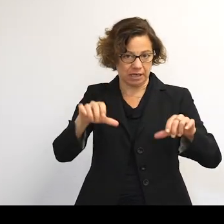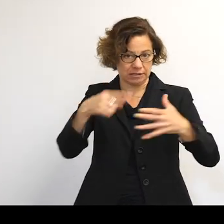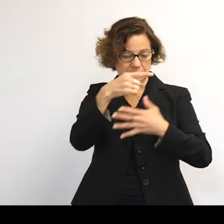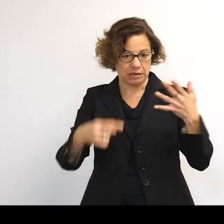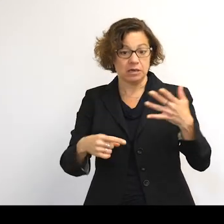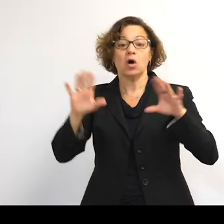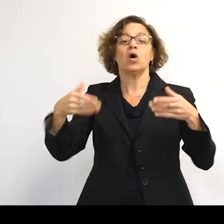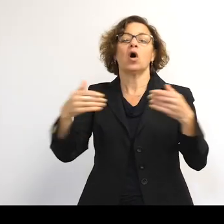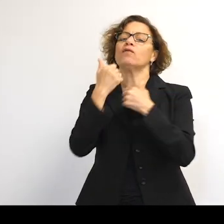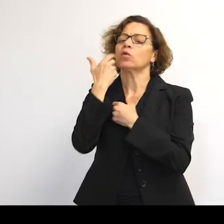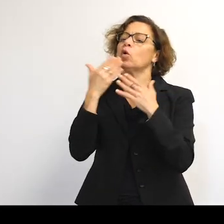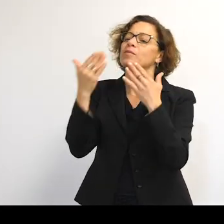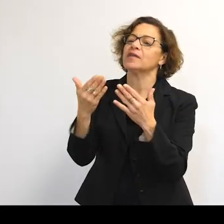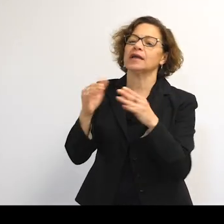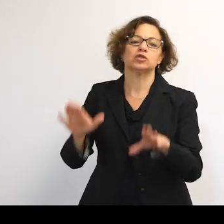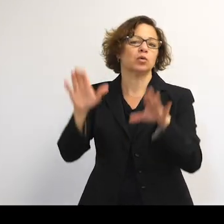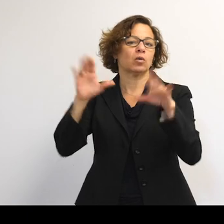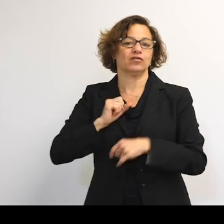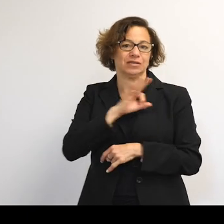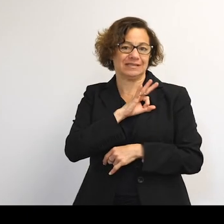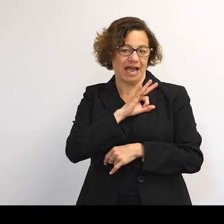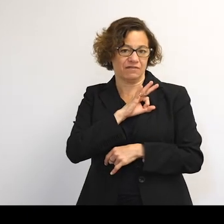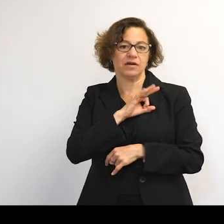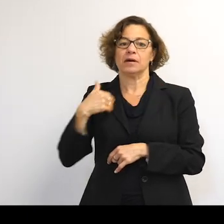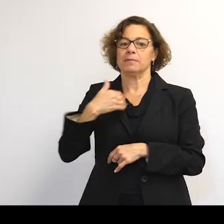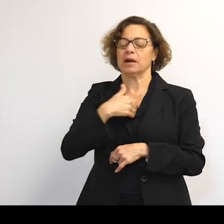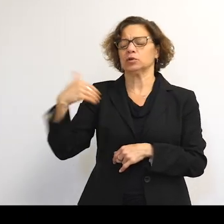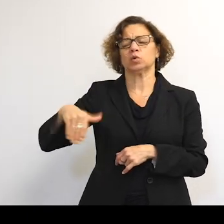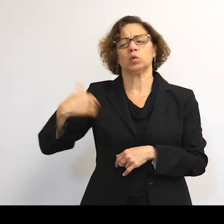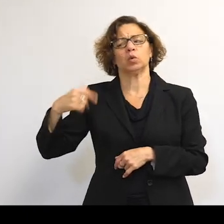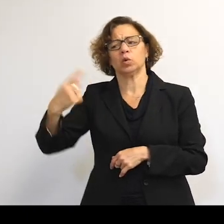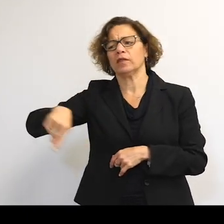I want to offer a warm thanks to our wonderful staff members, without whom none of these lectures would happen--